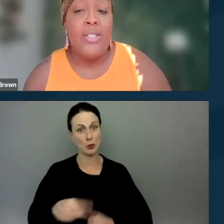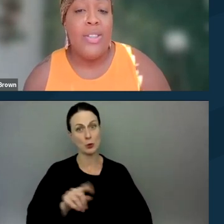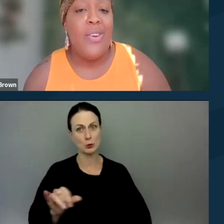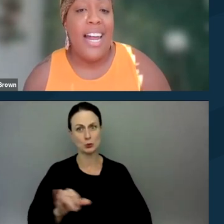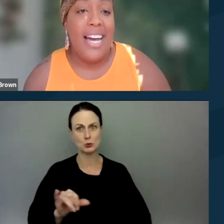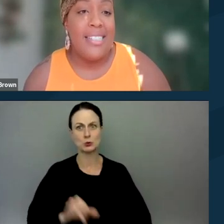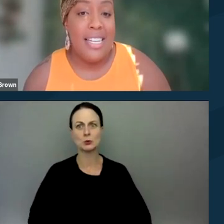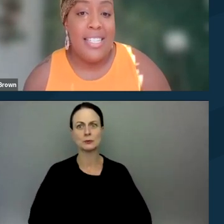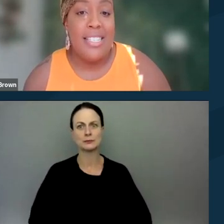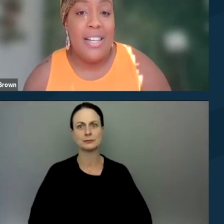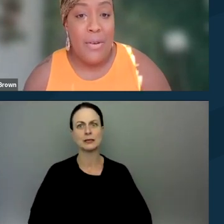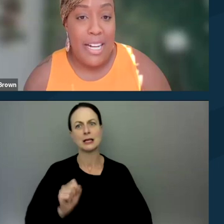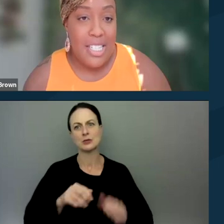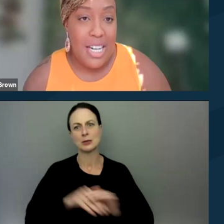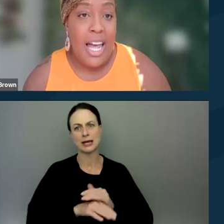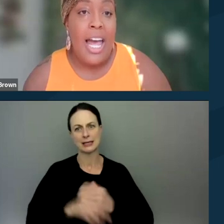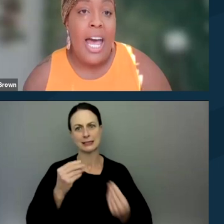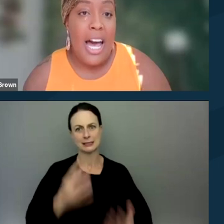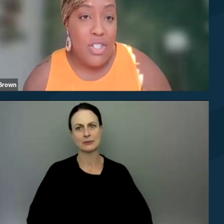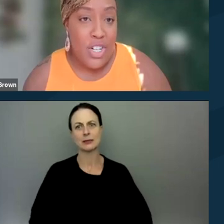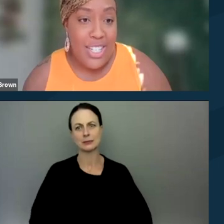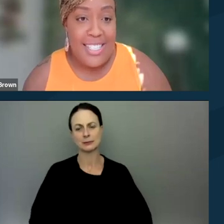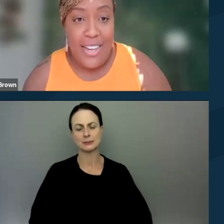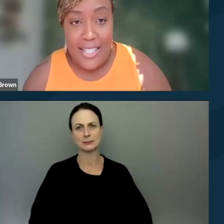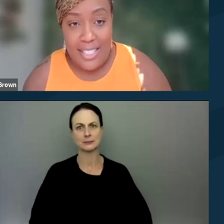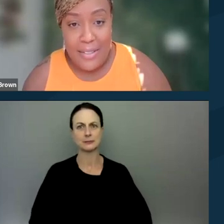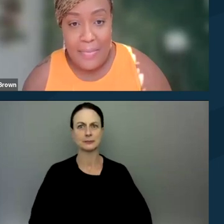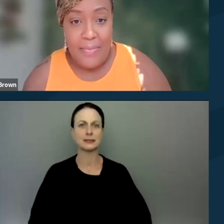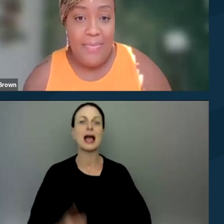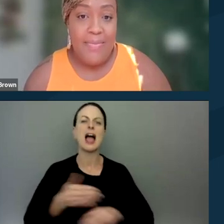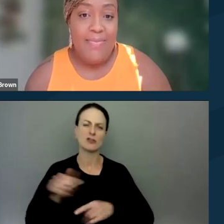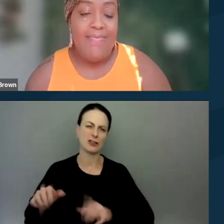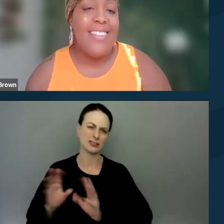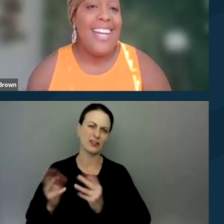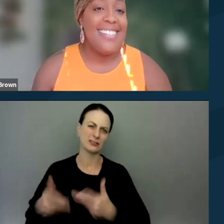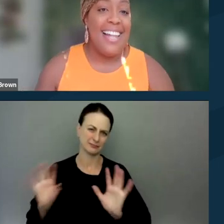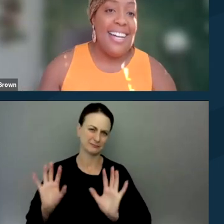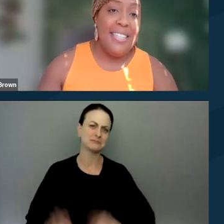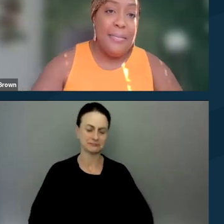so that you can access this information after this event. Next slide.